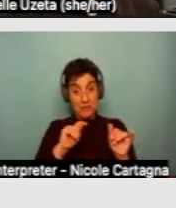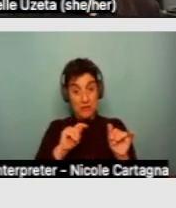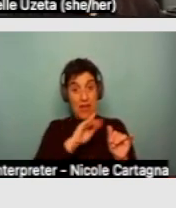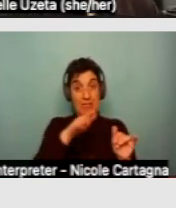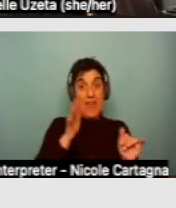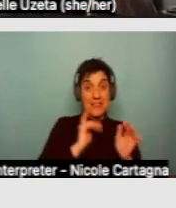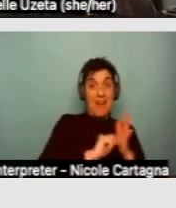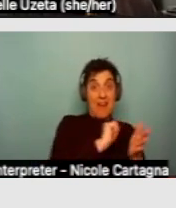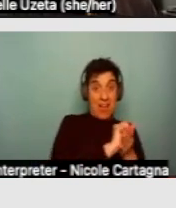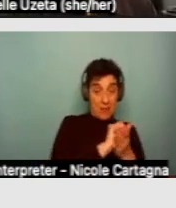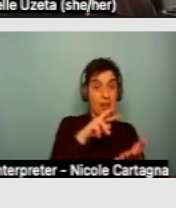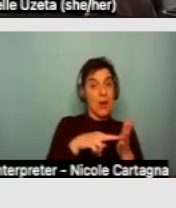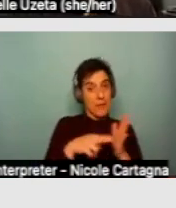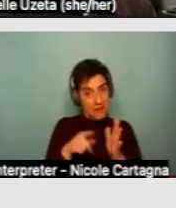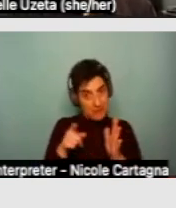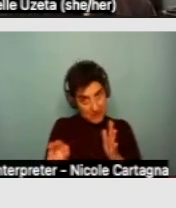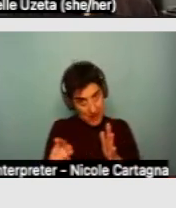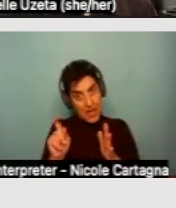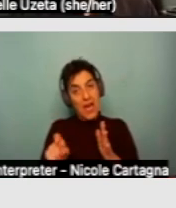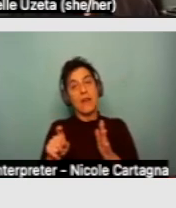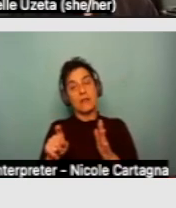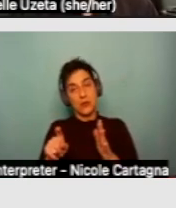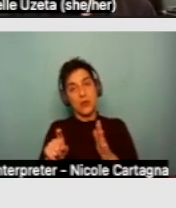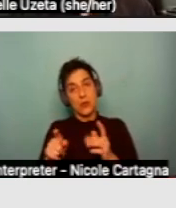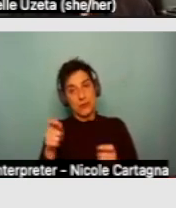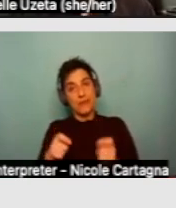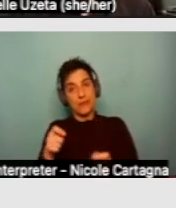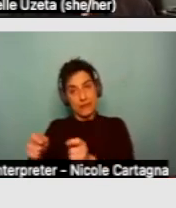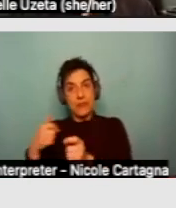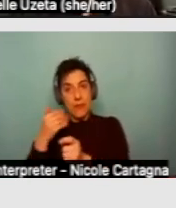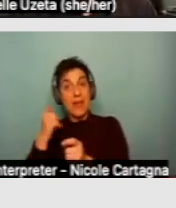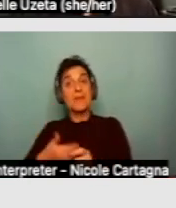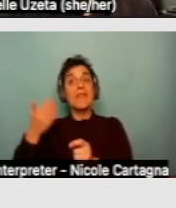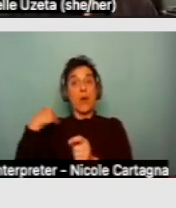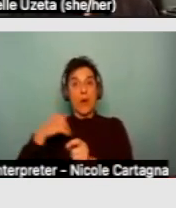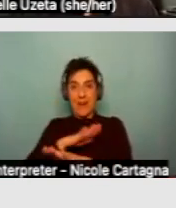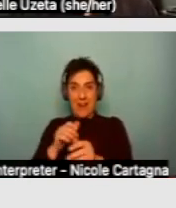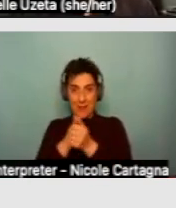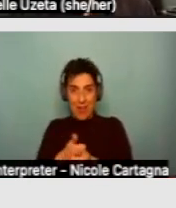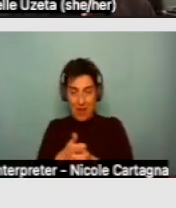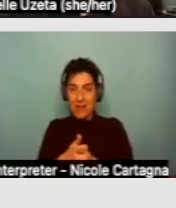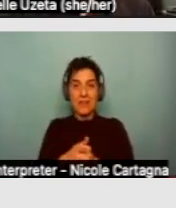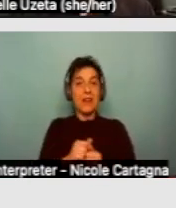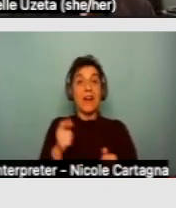modifications that might be needed as a result of that former non-compliance. And that's not the case under federal law.